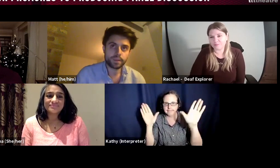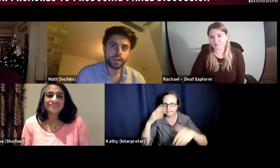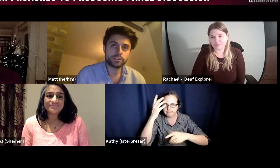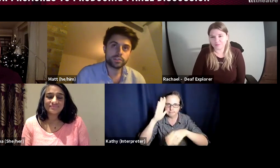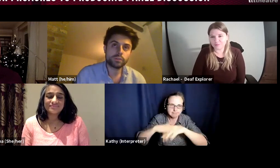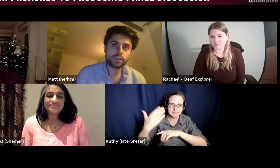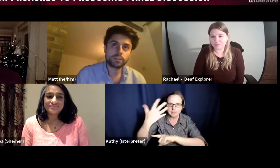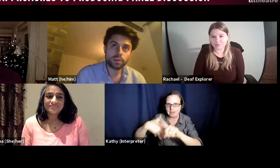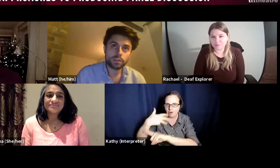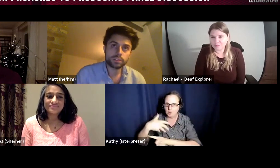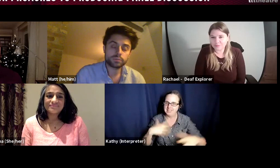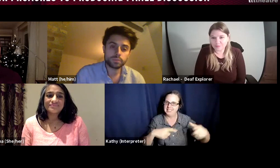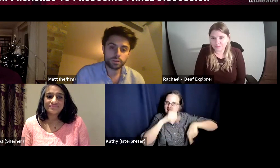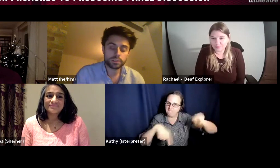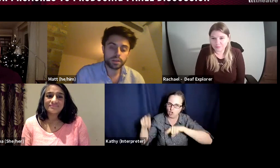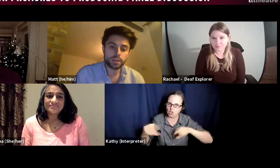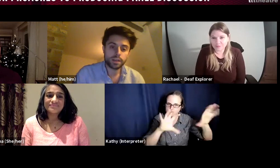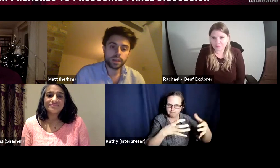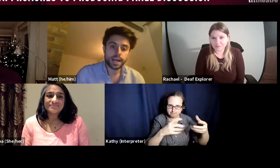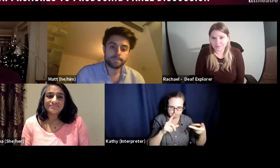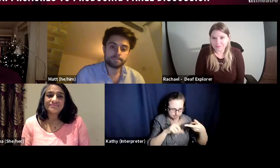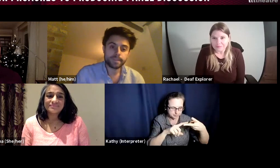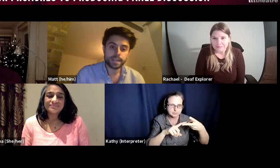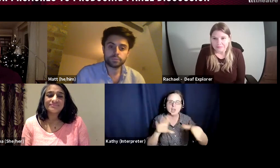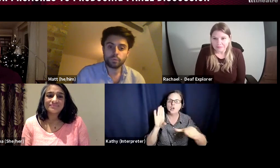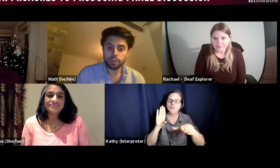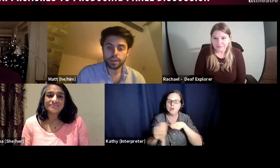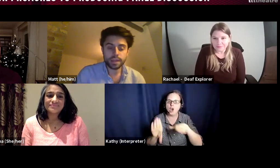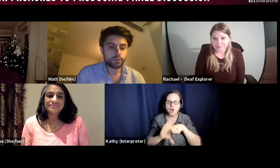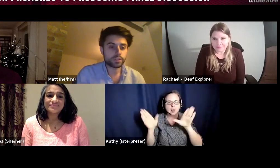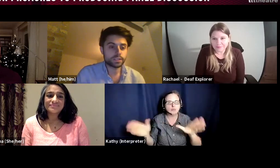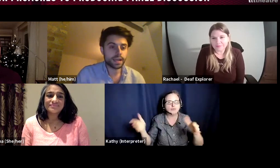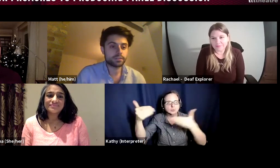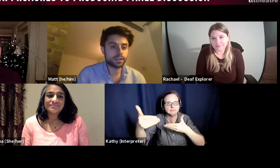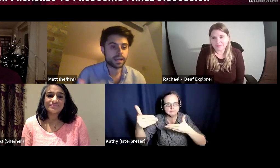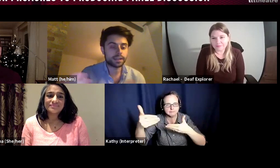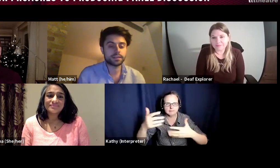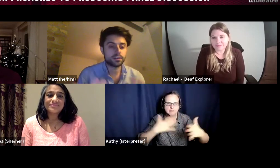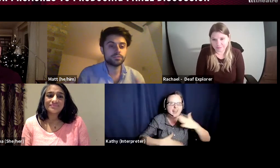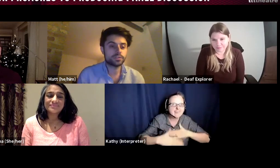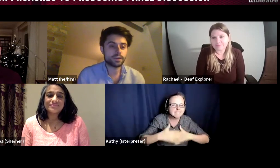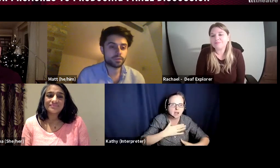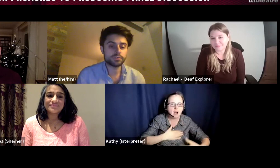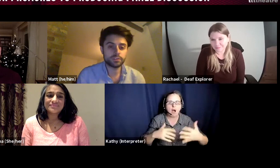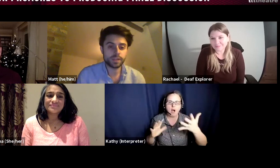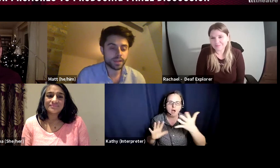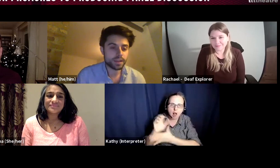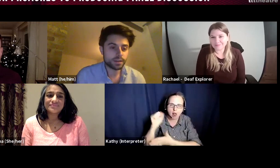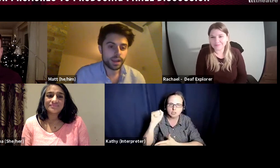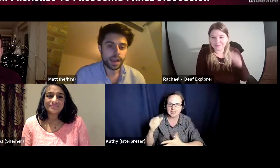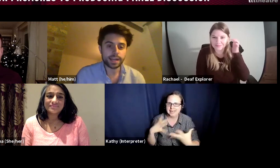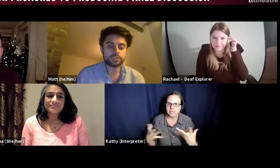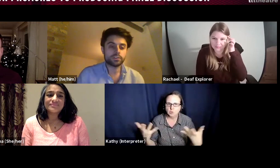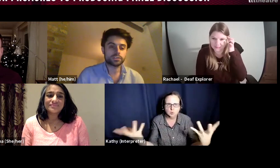Ensuring that the rehearsal room culture is one that embodies deaf culture within it and not just